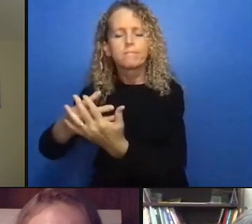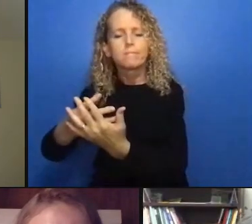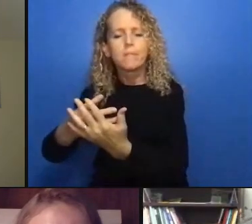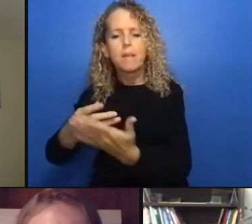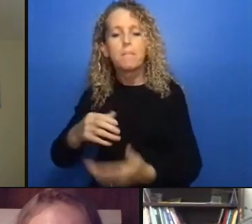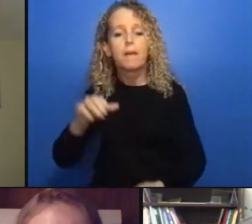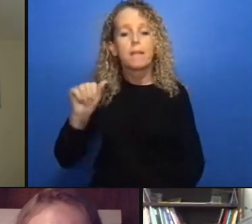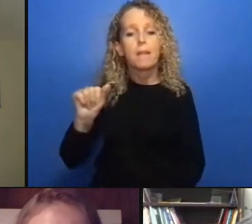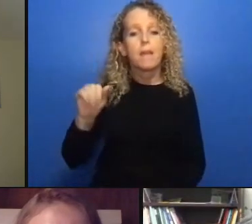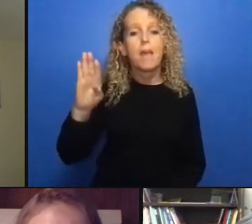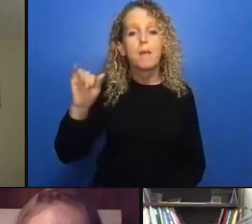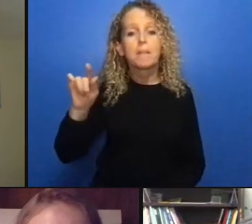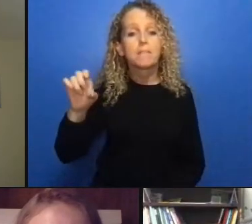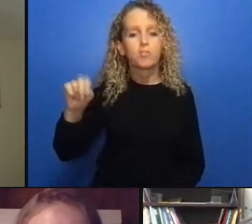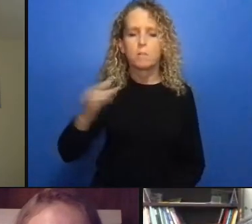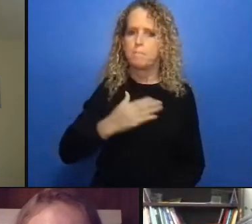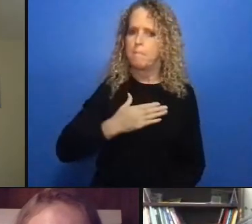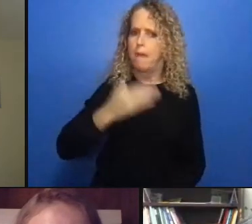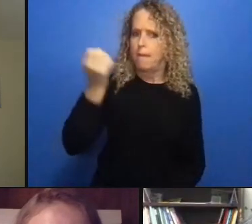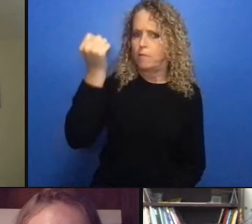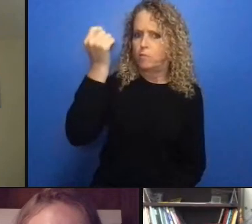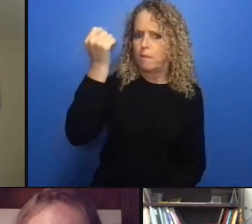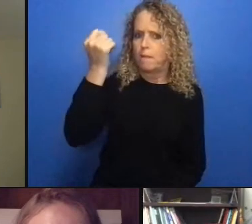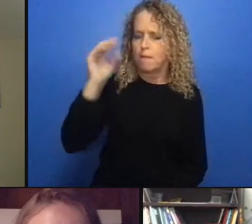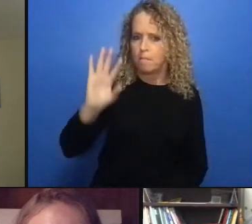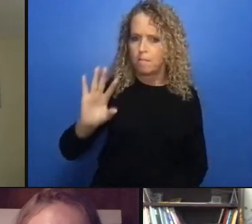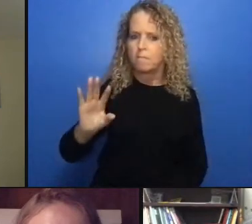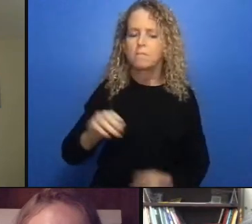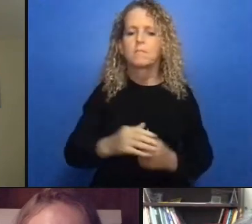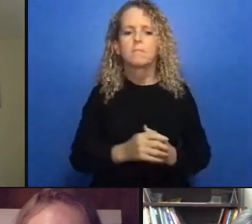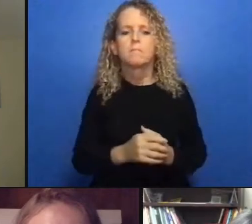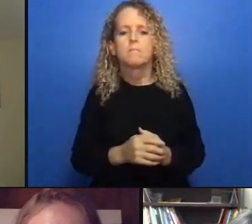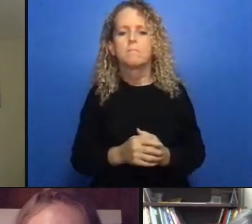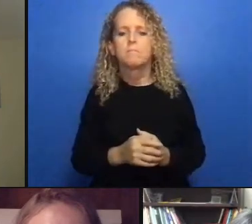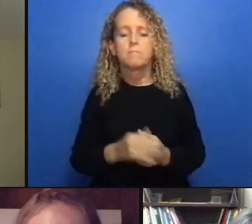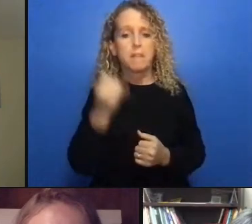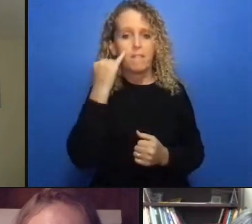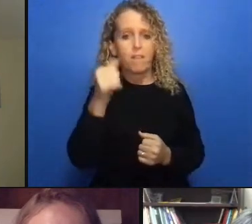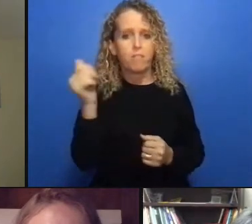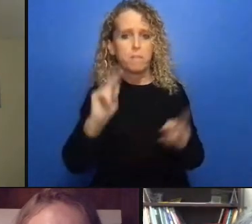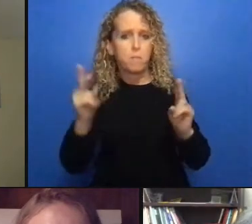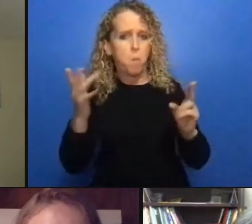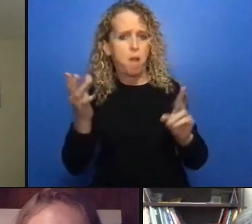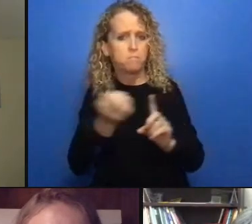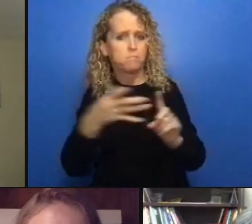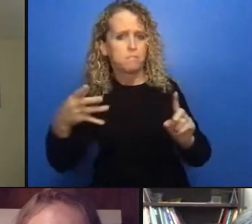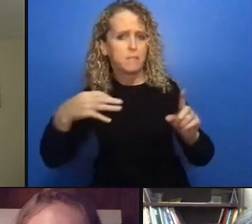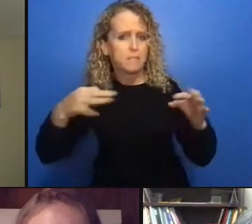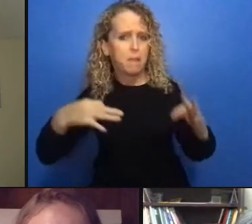that are released on bail increases but we also saw a whole bunch of decisions